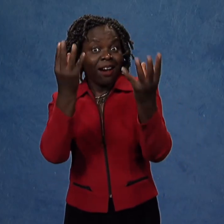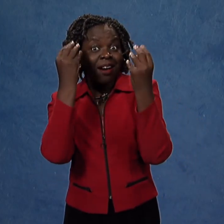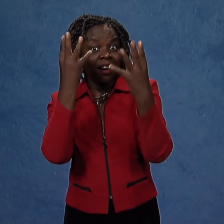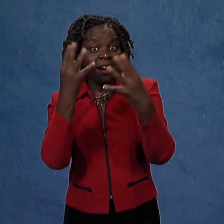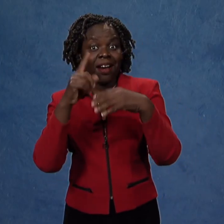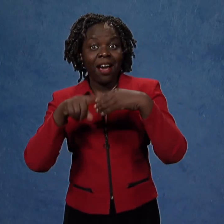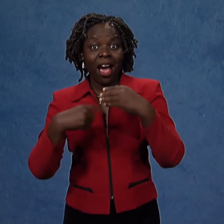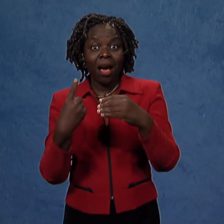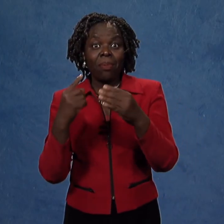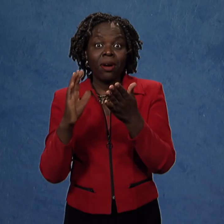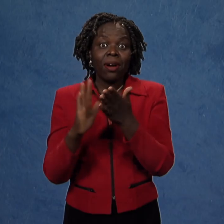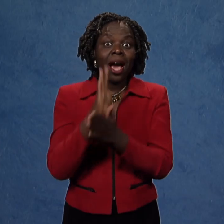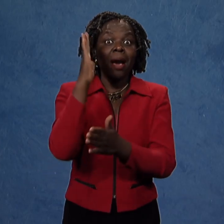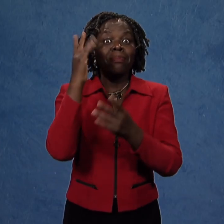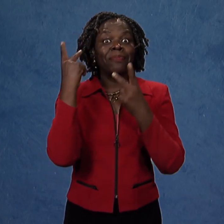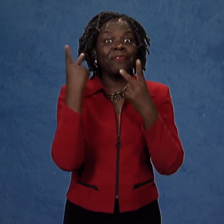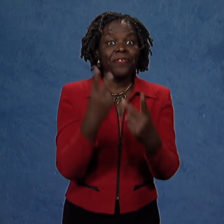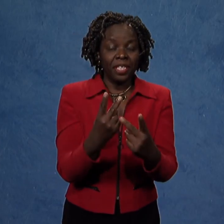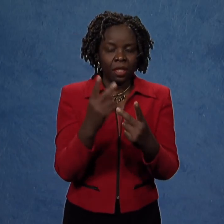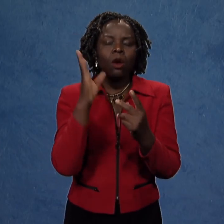Further details about the campus visits